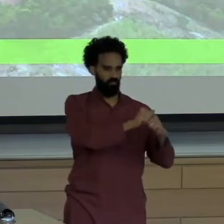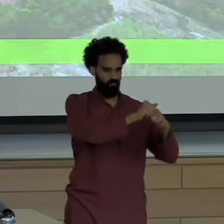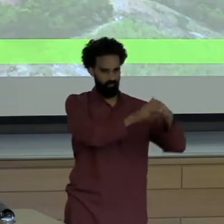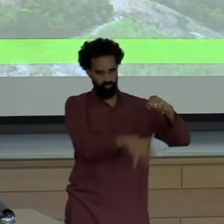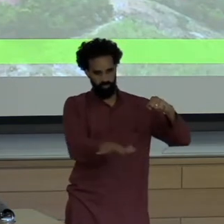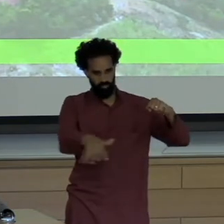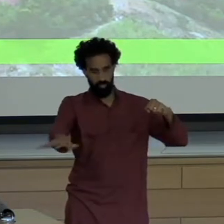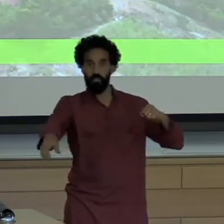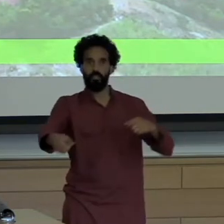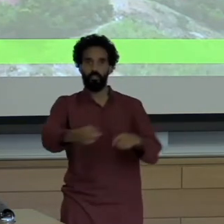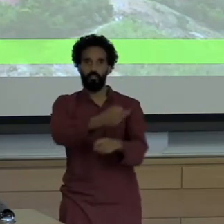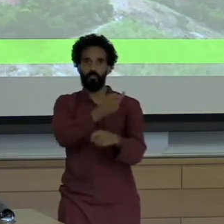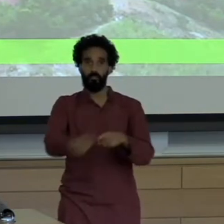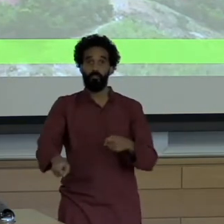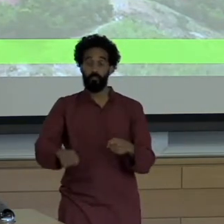which means sweet, sweet river and